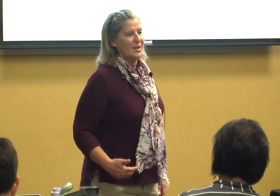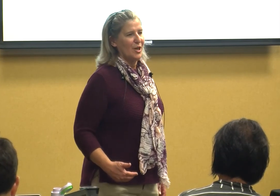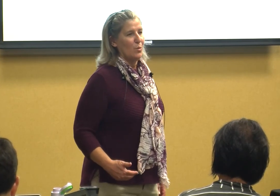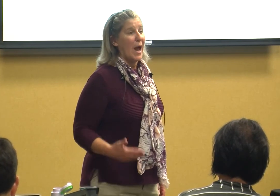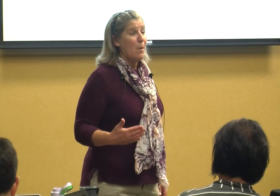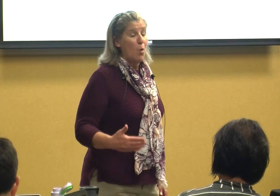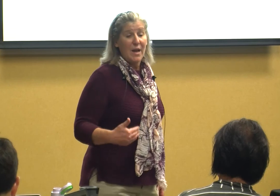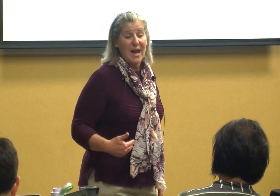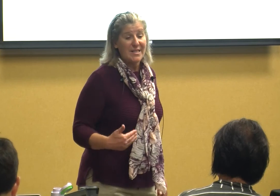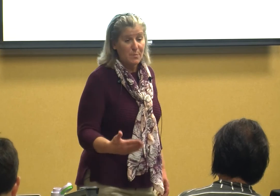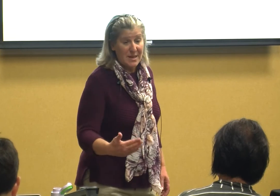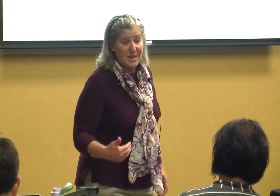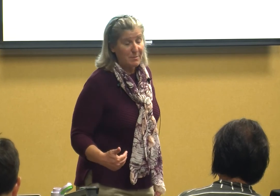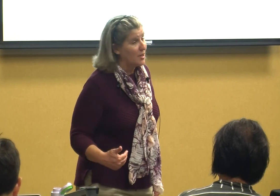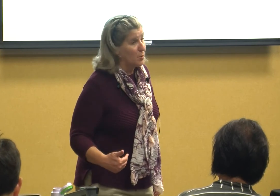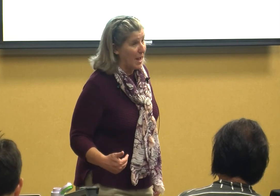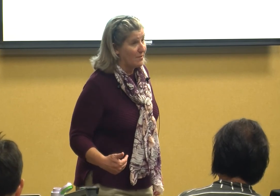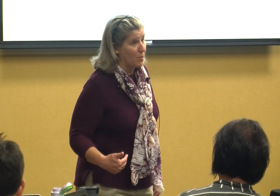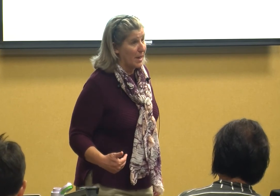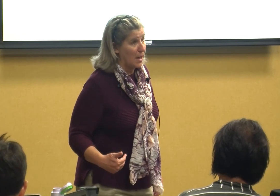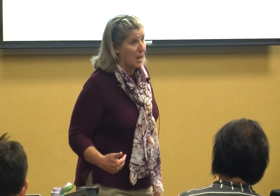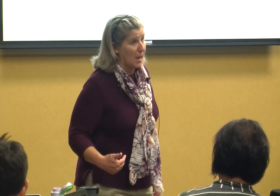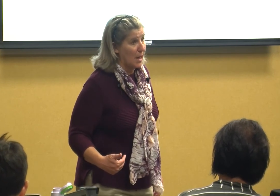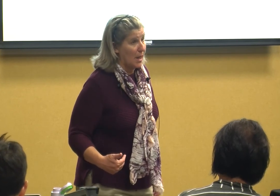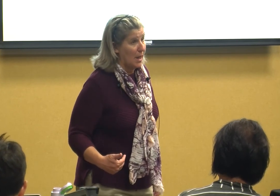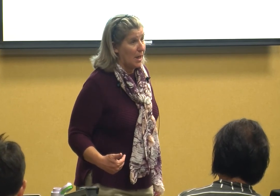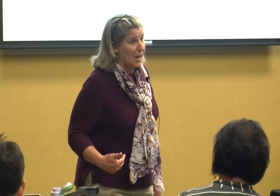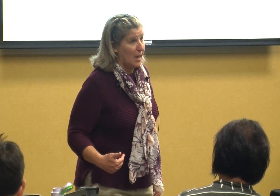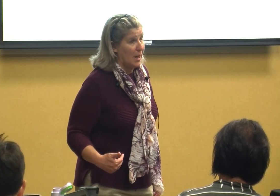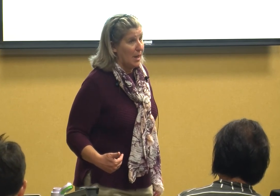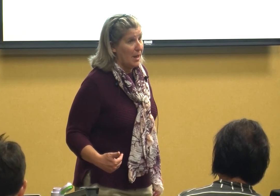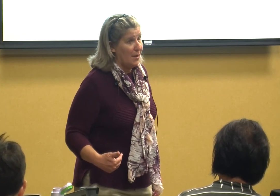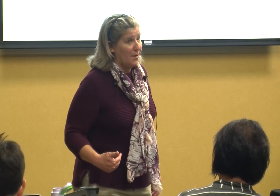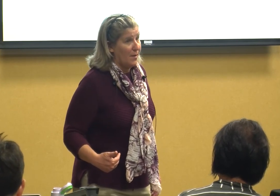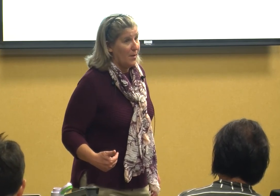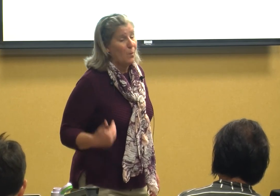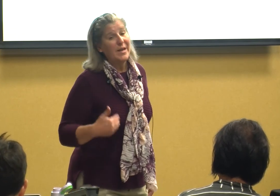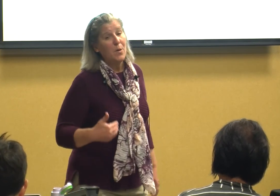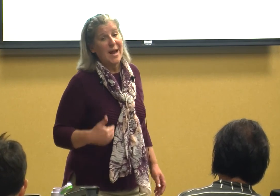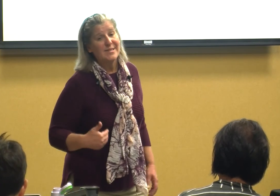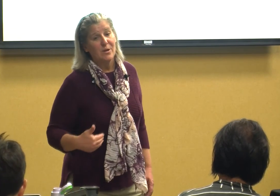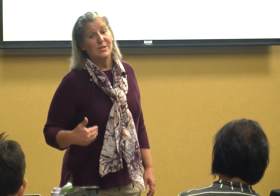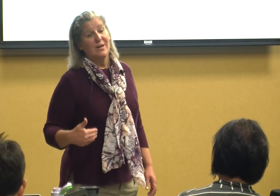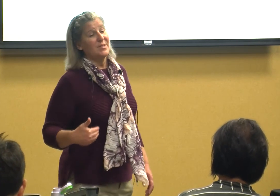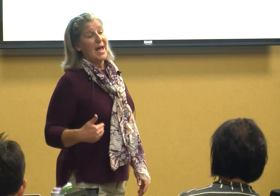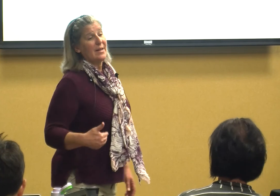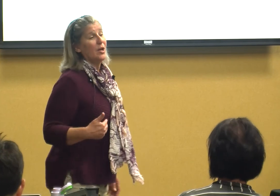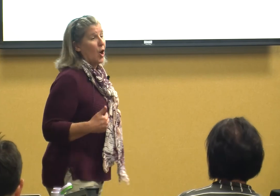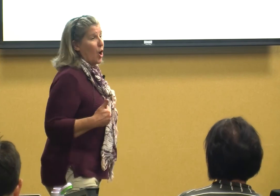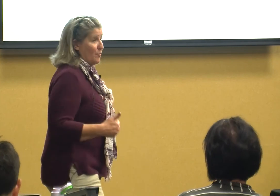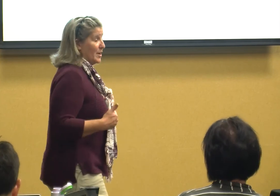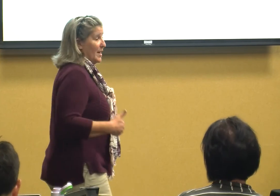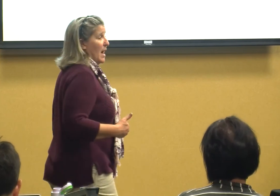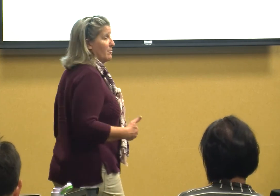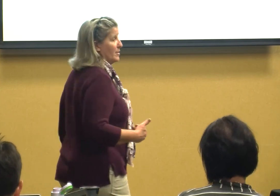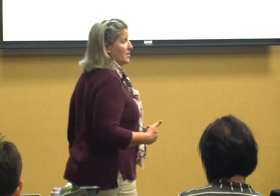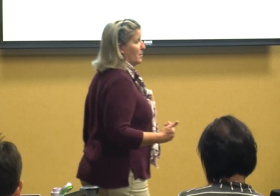do and what I expect him to do back for me and we don't ask ourselves that often enough to be